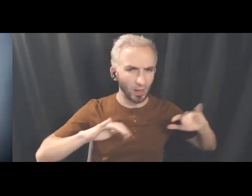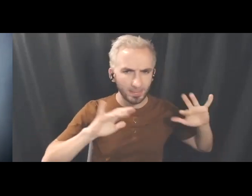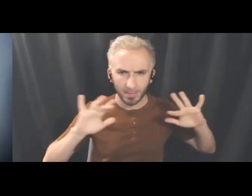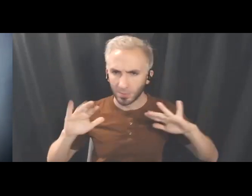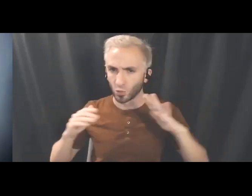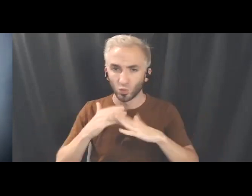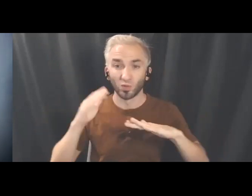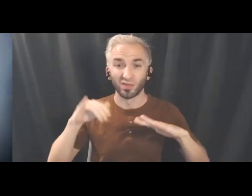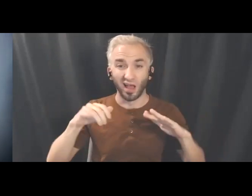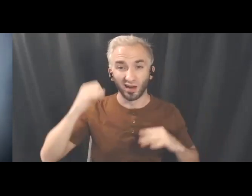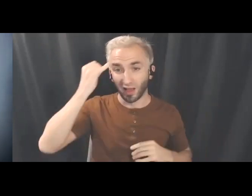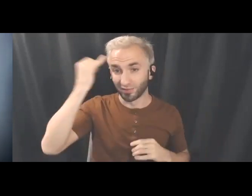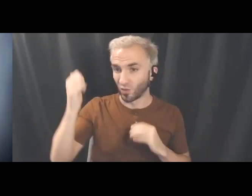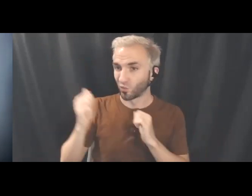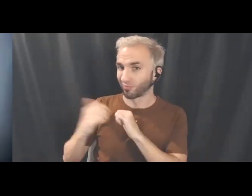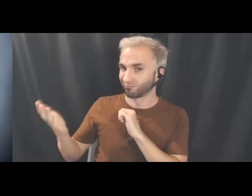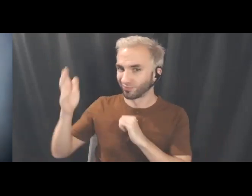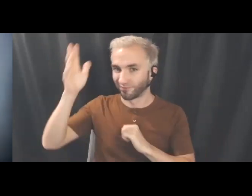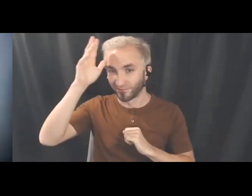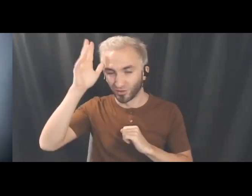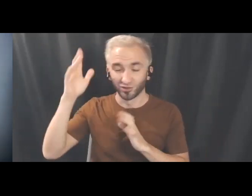with my father and with my family here.